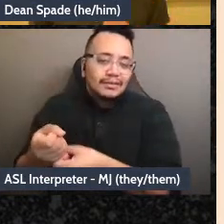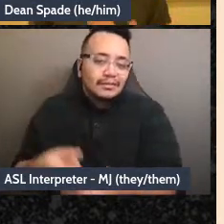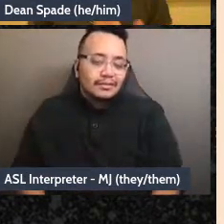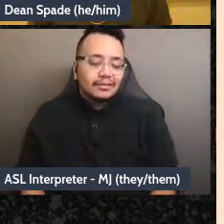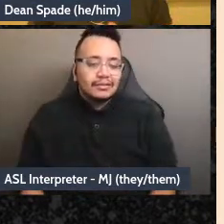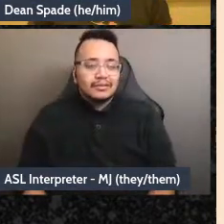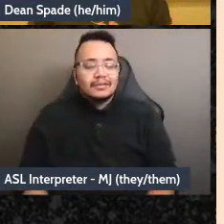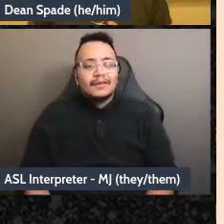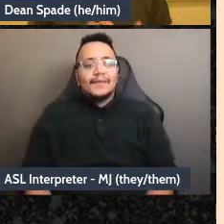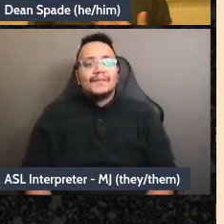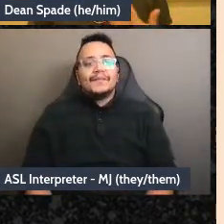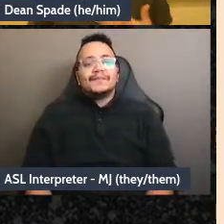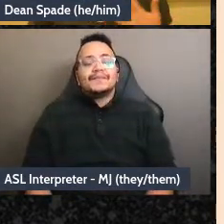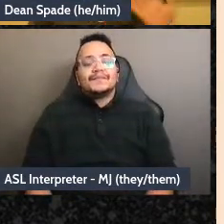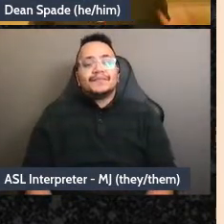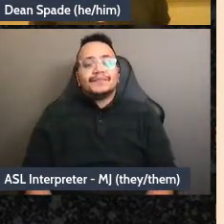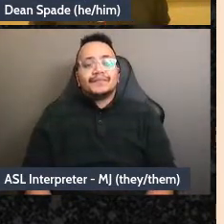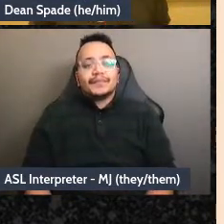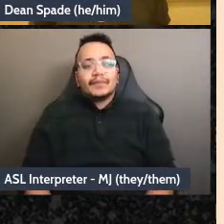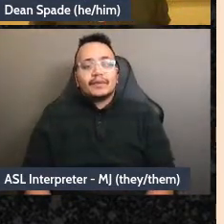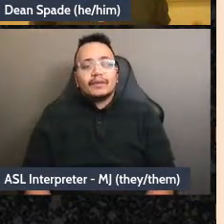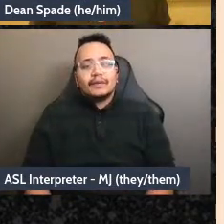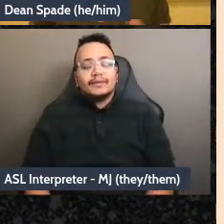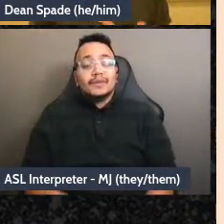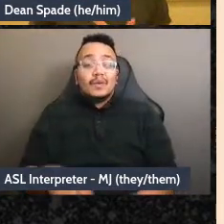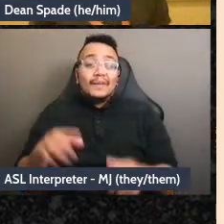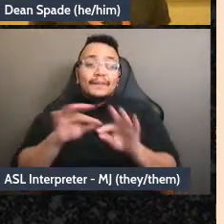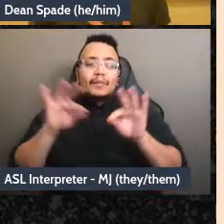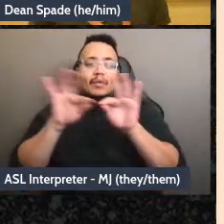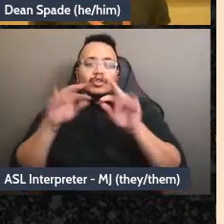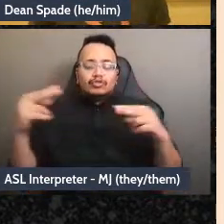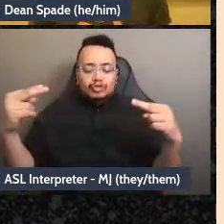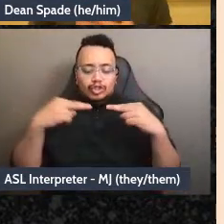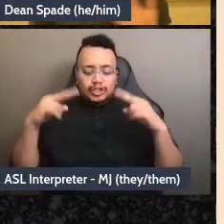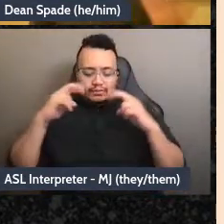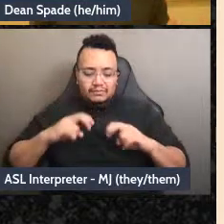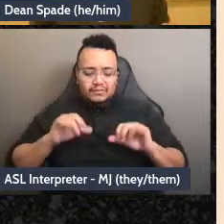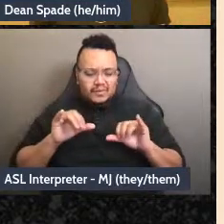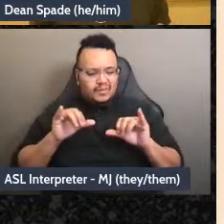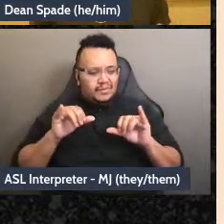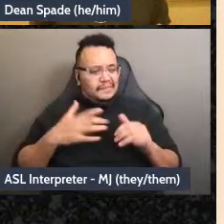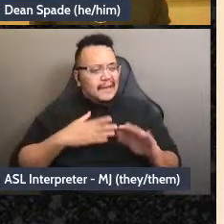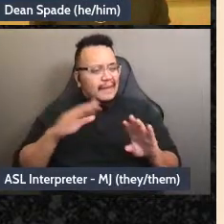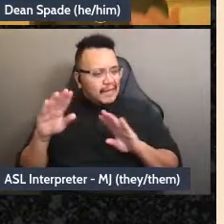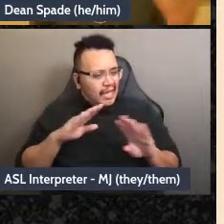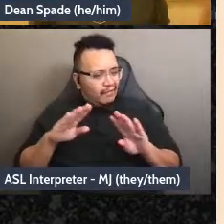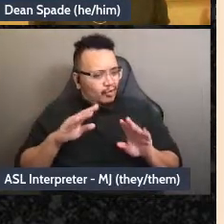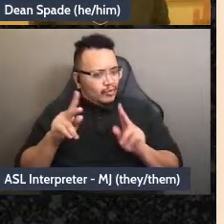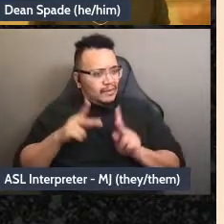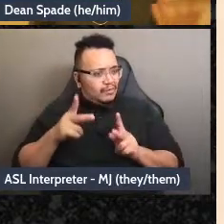noticing if you have a tendency there, if you have a tendency to be very trusting kind of to a fault,